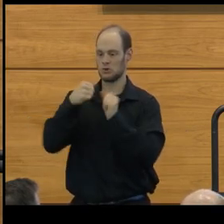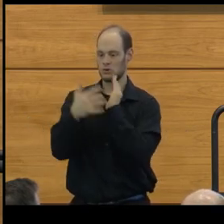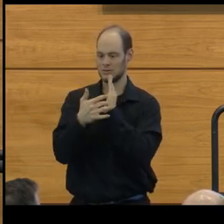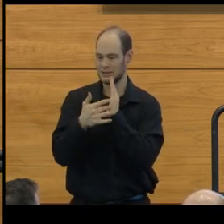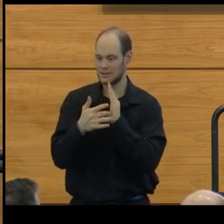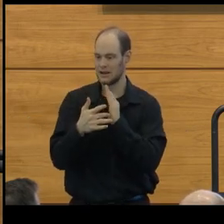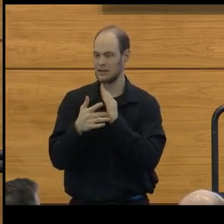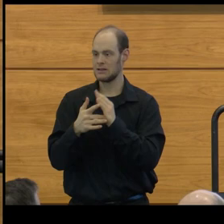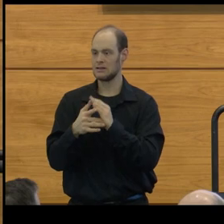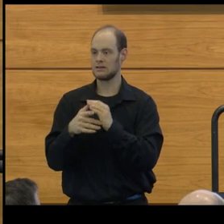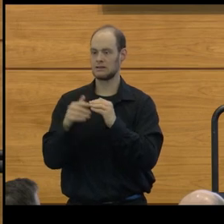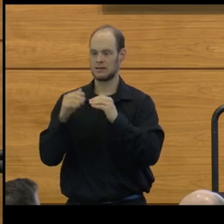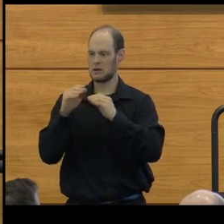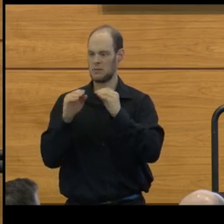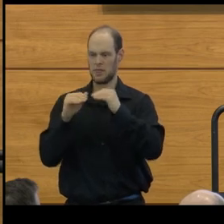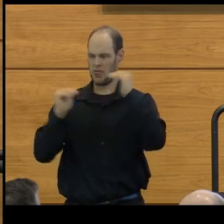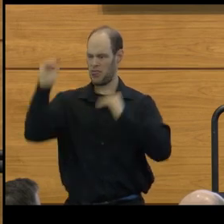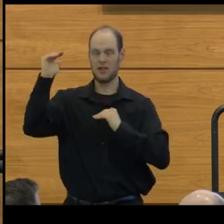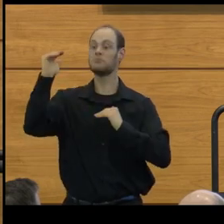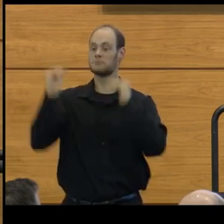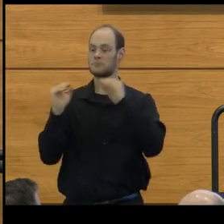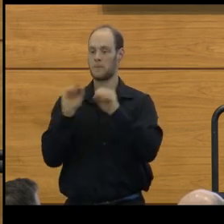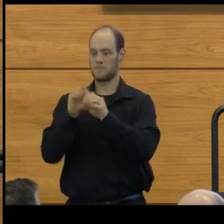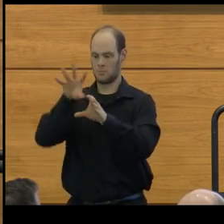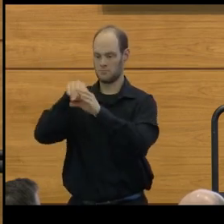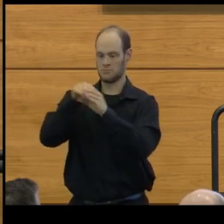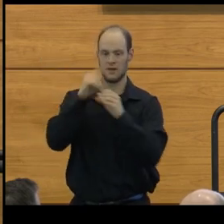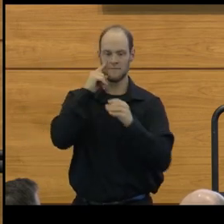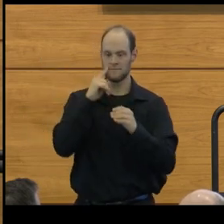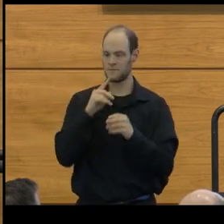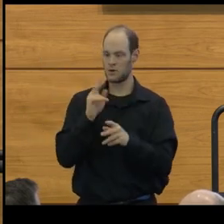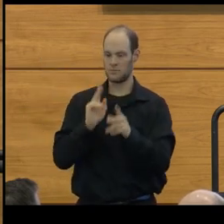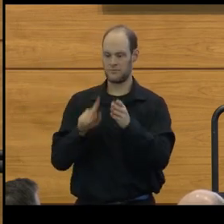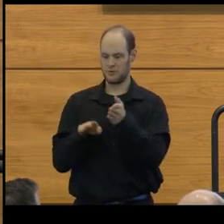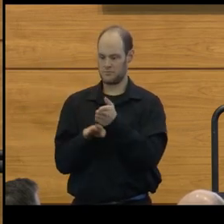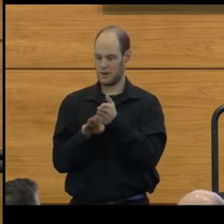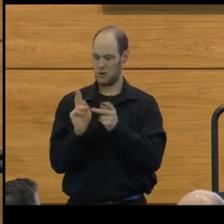less biased and more inclusive for marginalized populations.